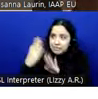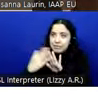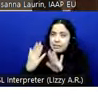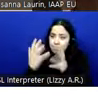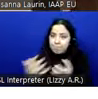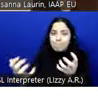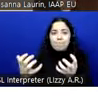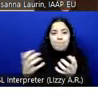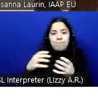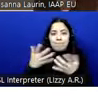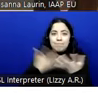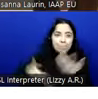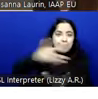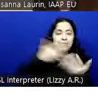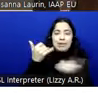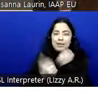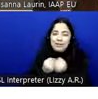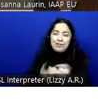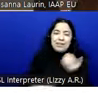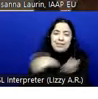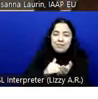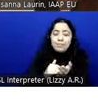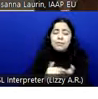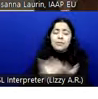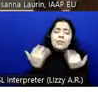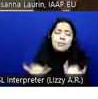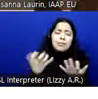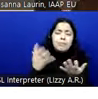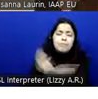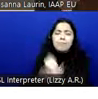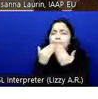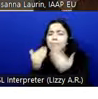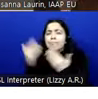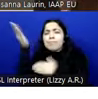With that, I would like to thank our fantastic speaker, all the participants, our interpretation,